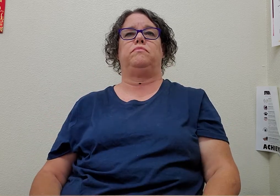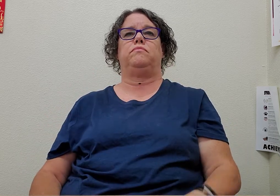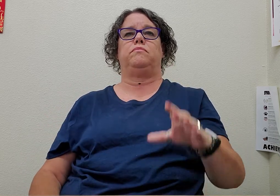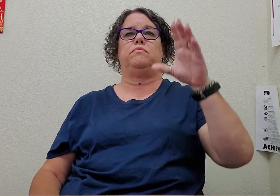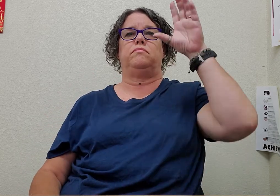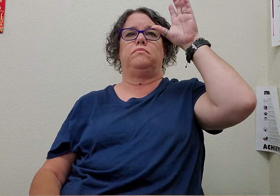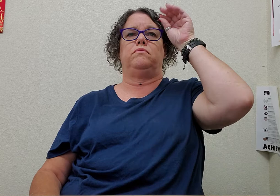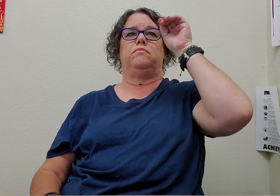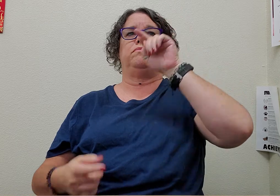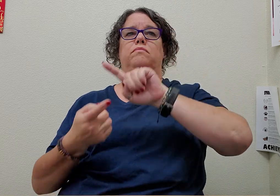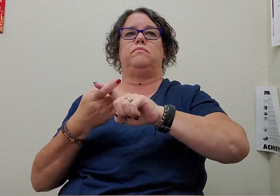boyfriend